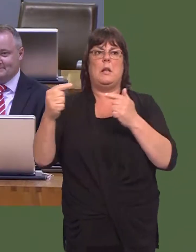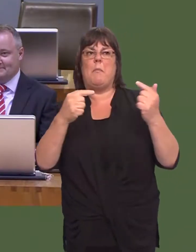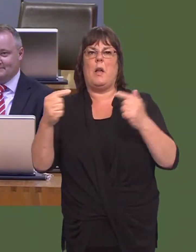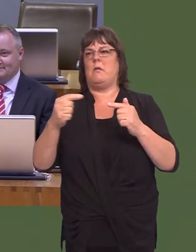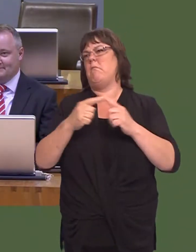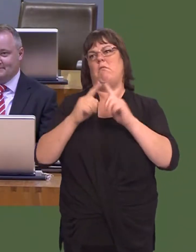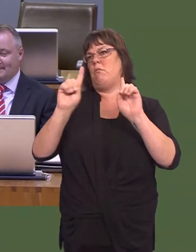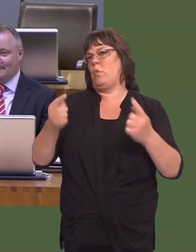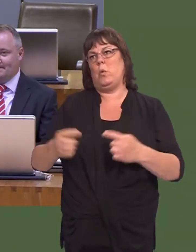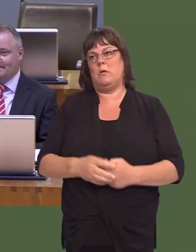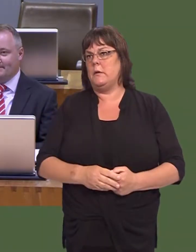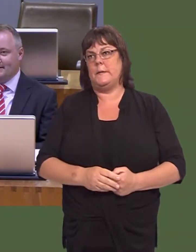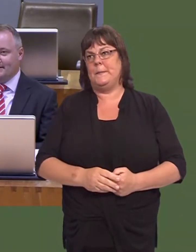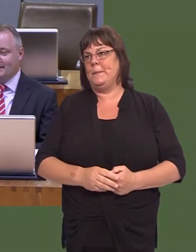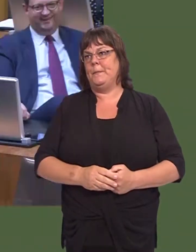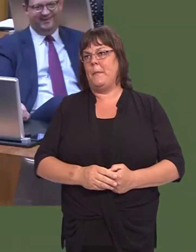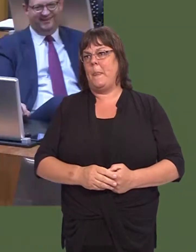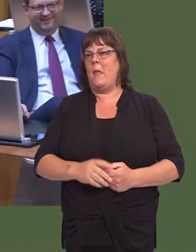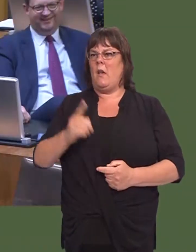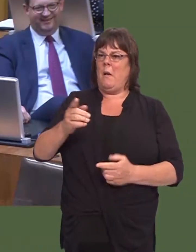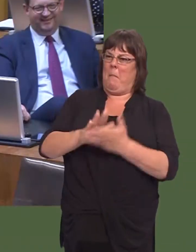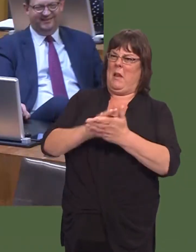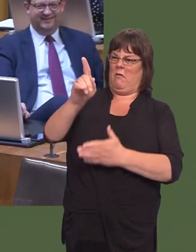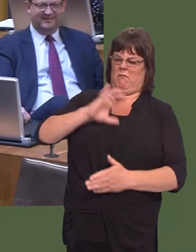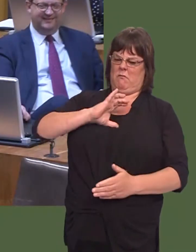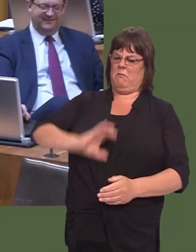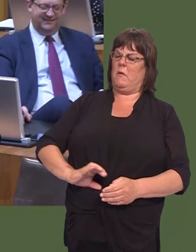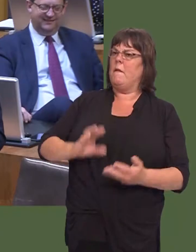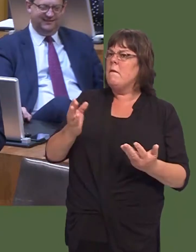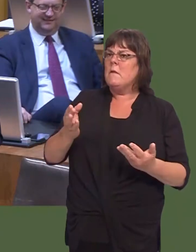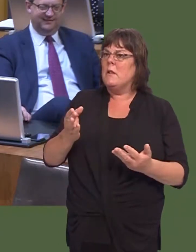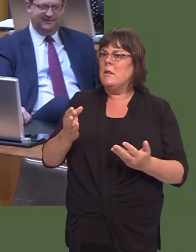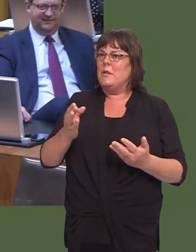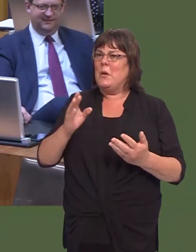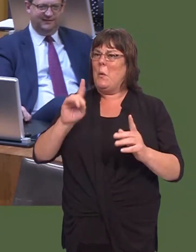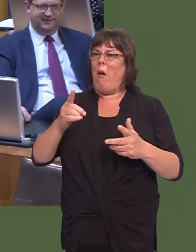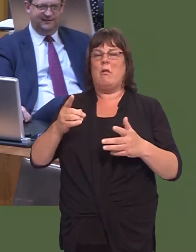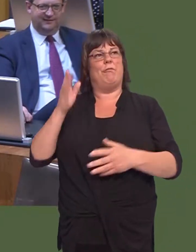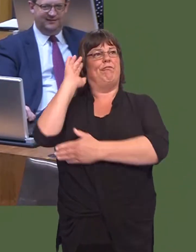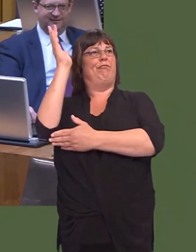the same person in three different debates, so lacking in confidence were they in their own case.